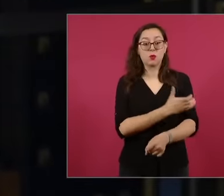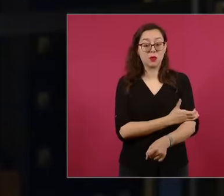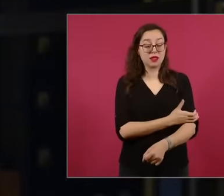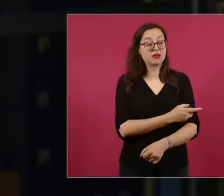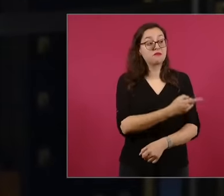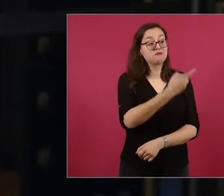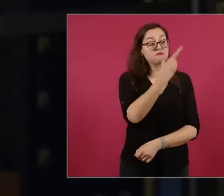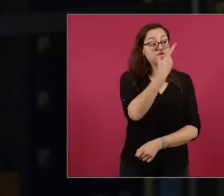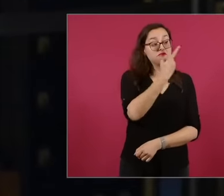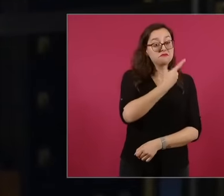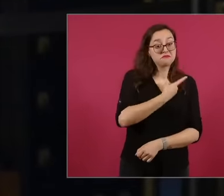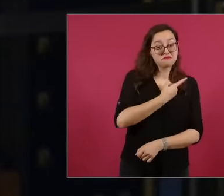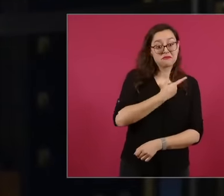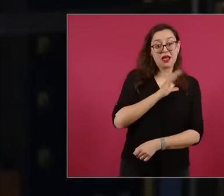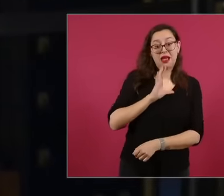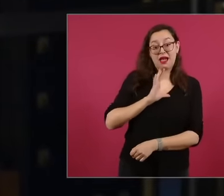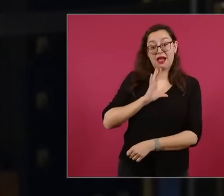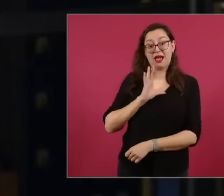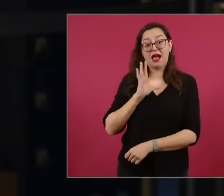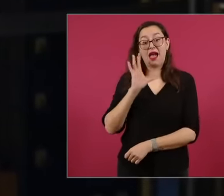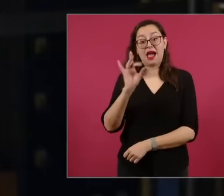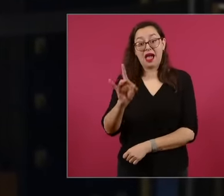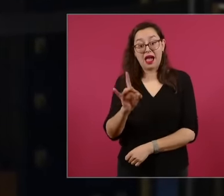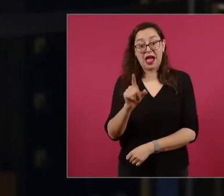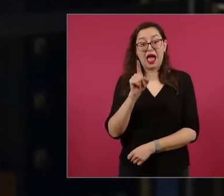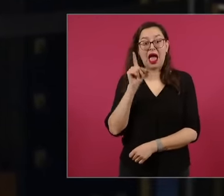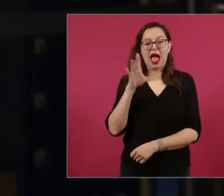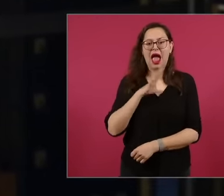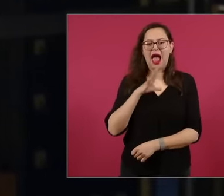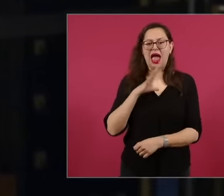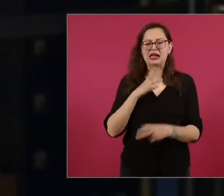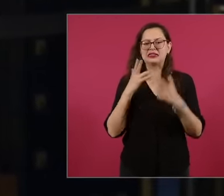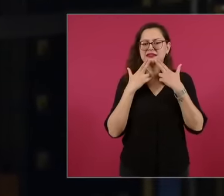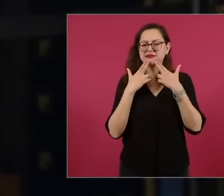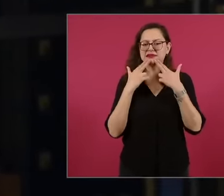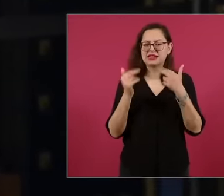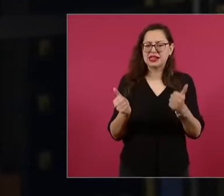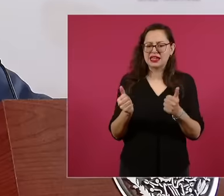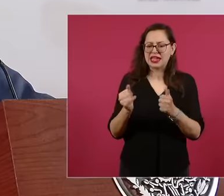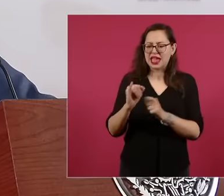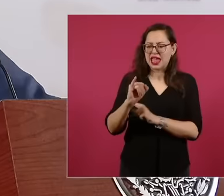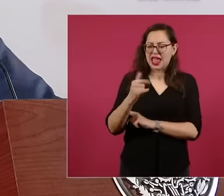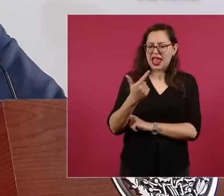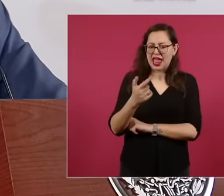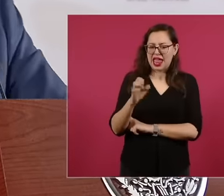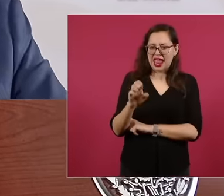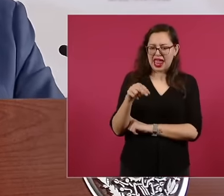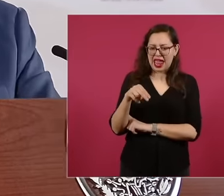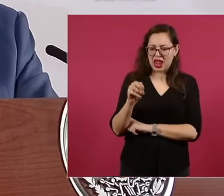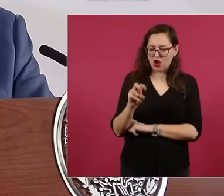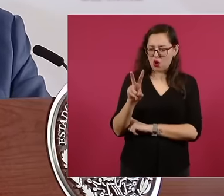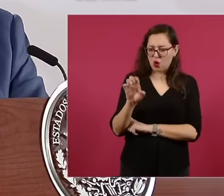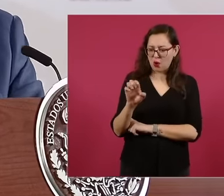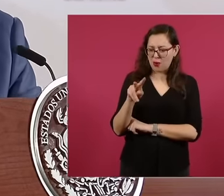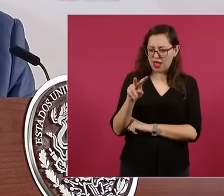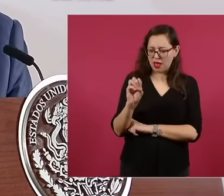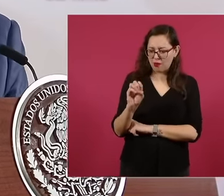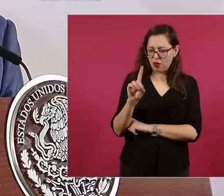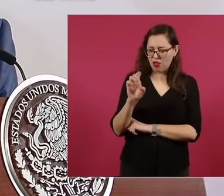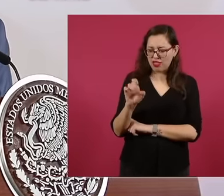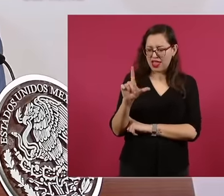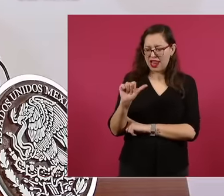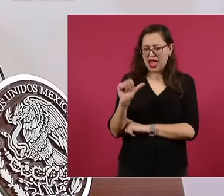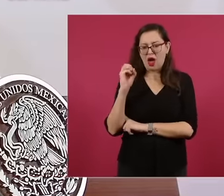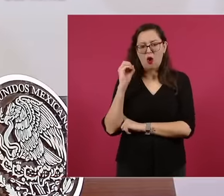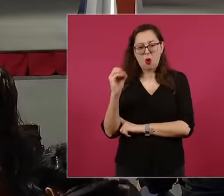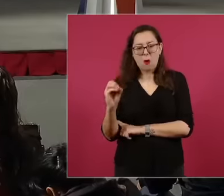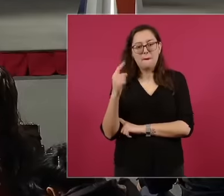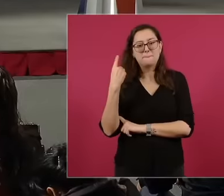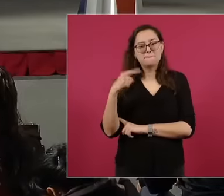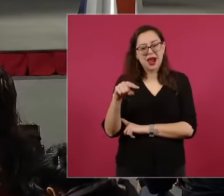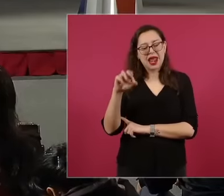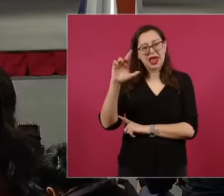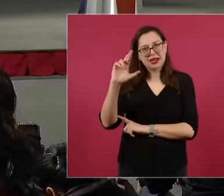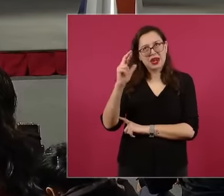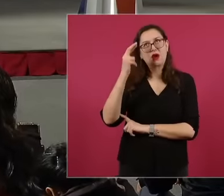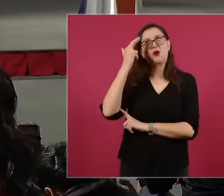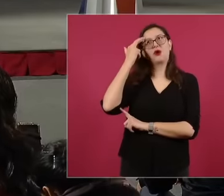he invites us to the Genovevo de la O farm to review the 207 years of the life of Carlos Marx, I hope we get